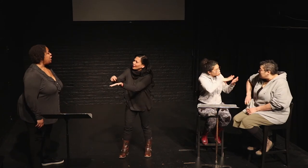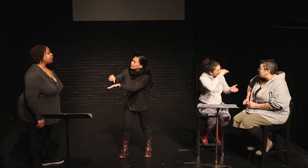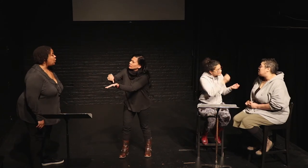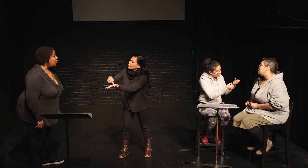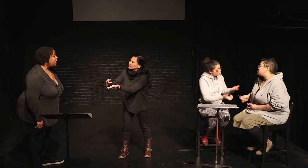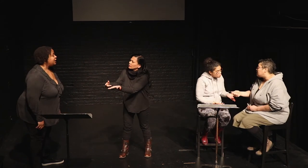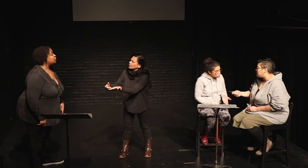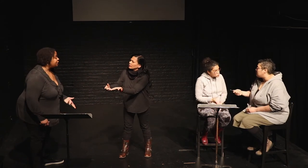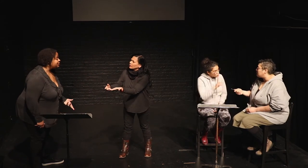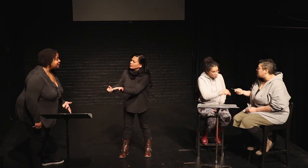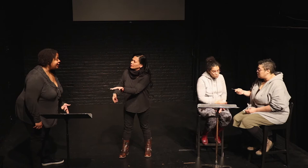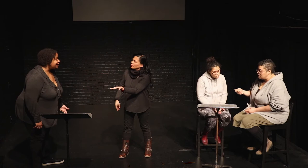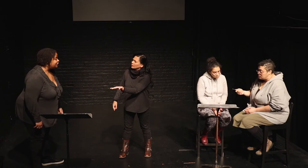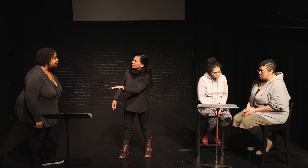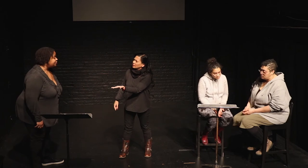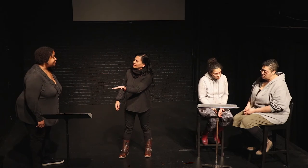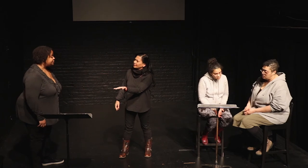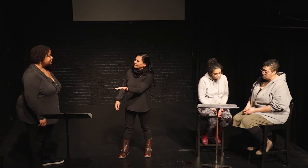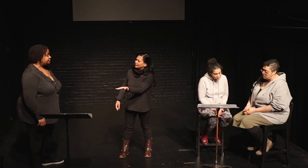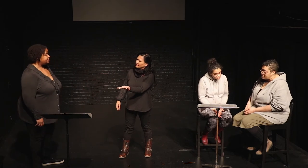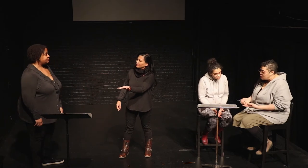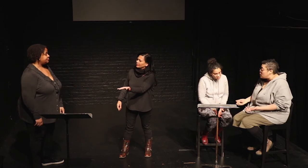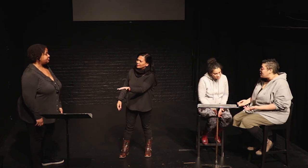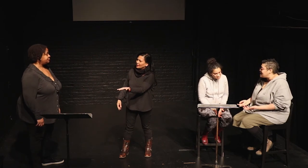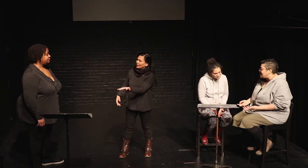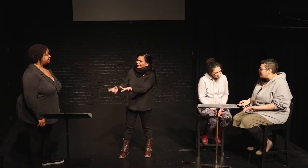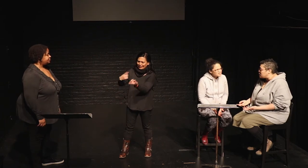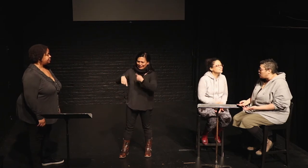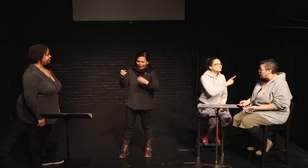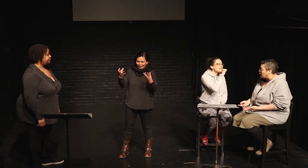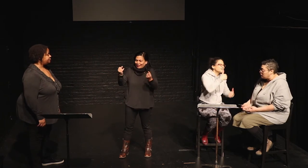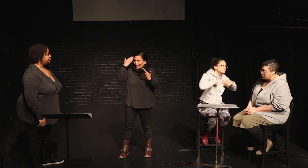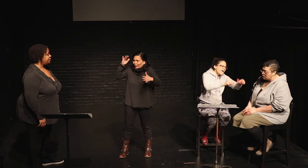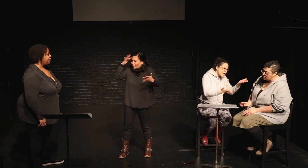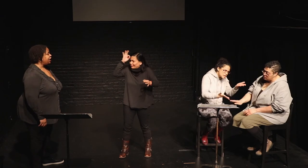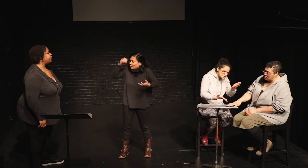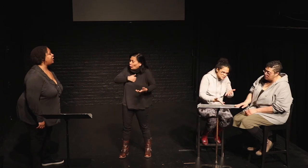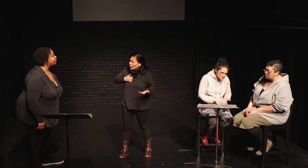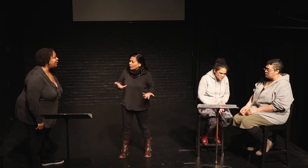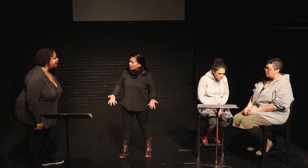No! Learn how to sign. I don't know ASL I'm sorry. You're not trying.